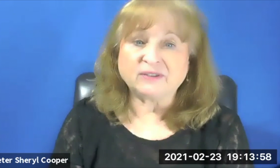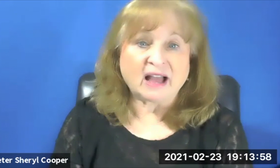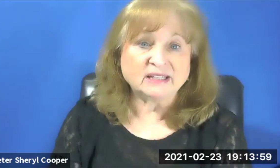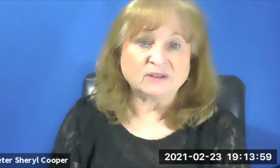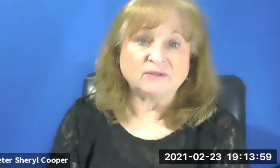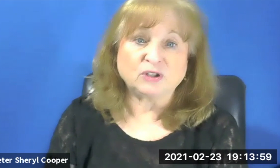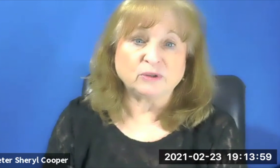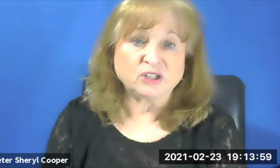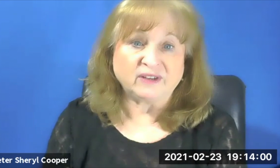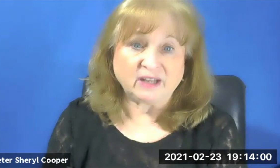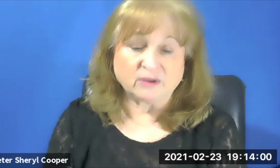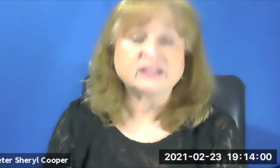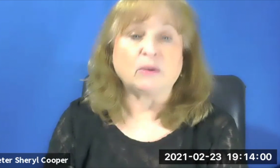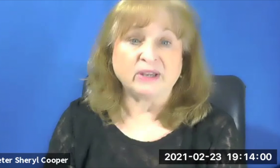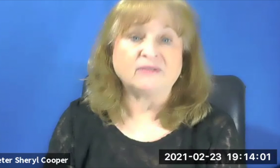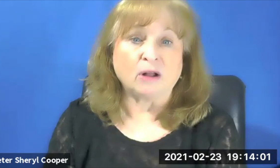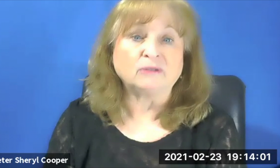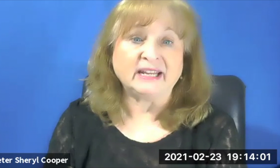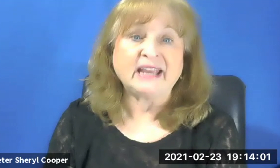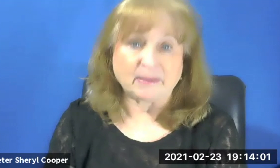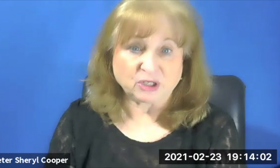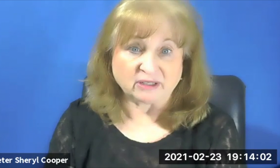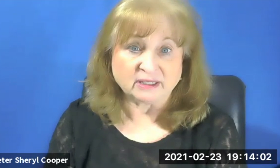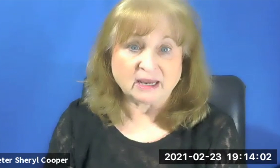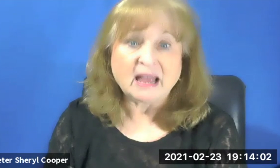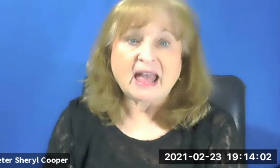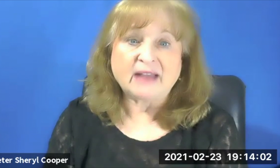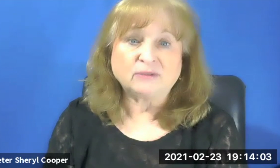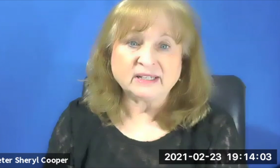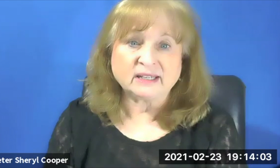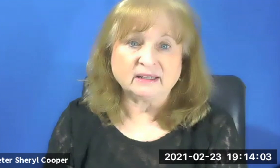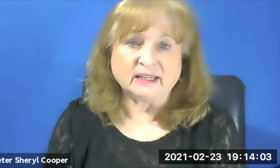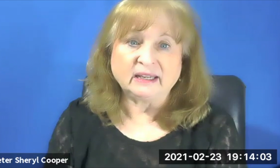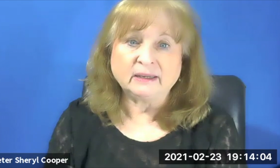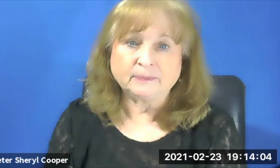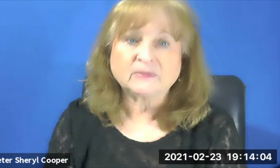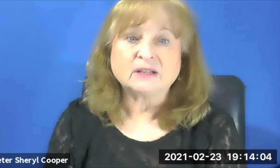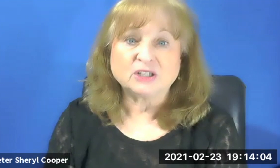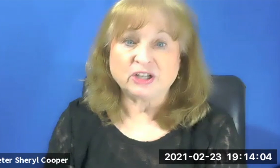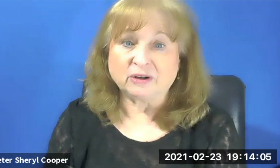kinds of Jew wish videos that we have already captioned. And recently Sheryl